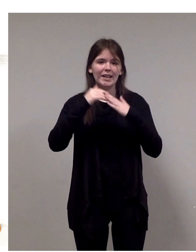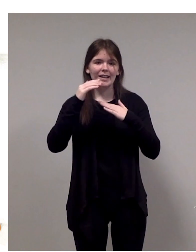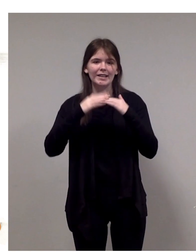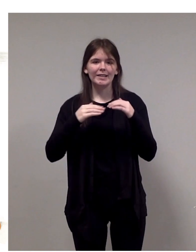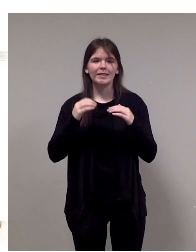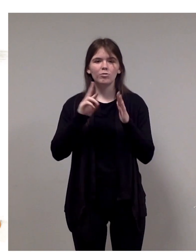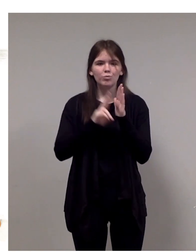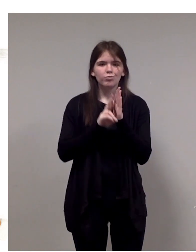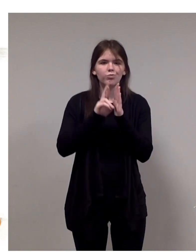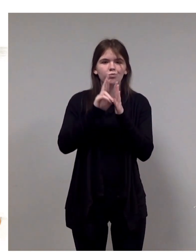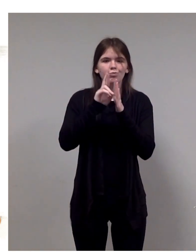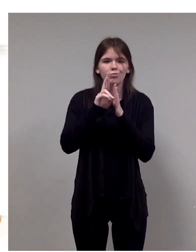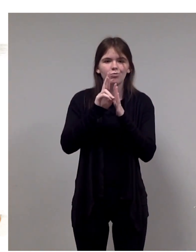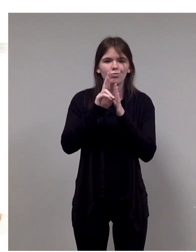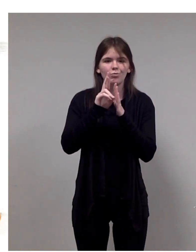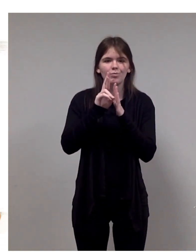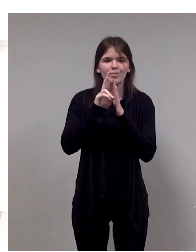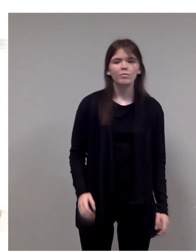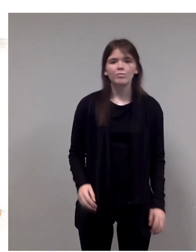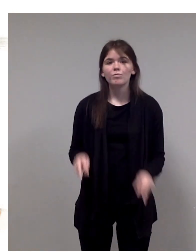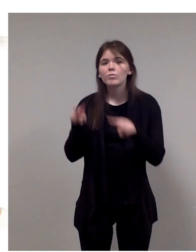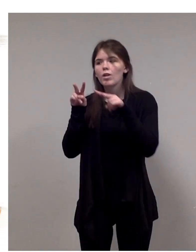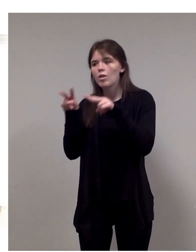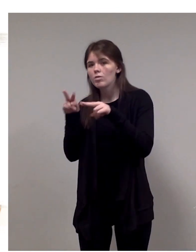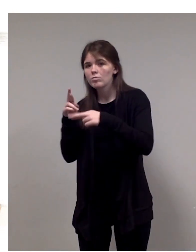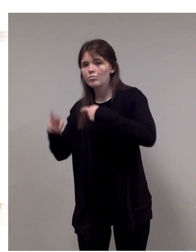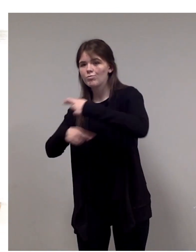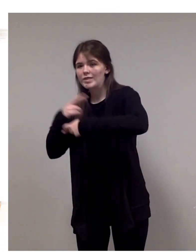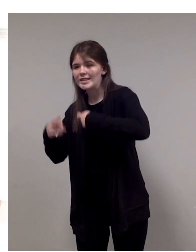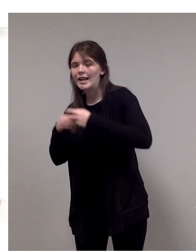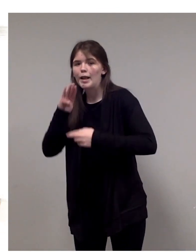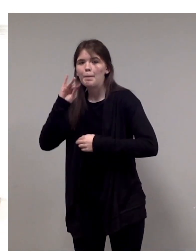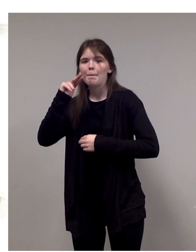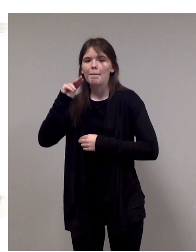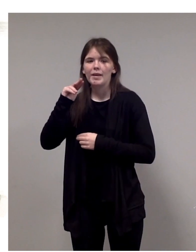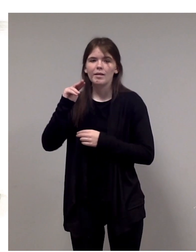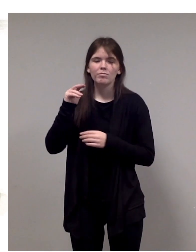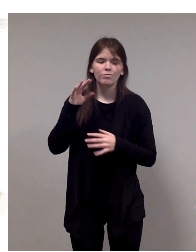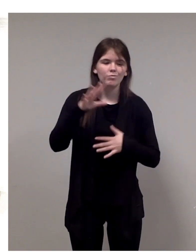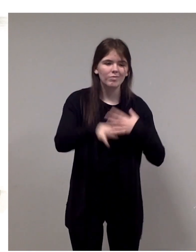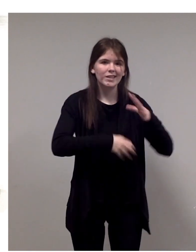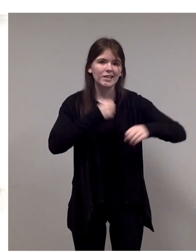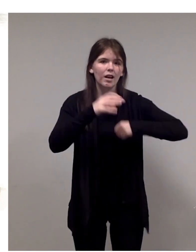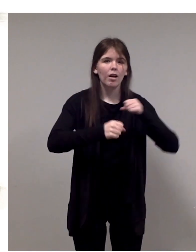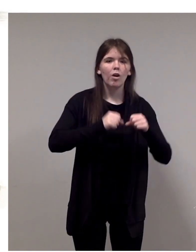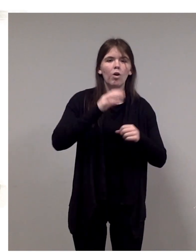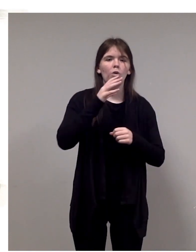She looks in the recycling bin, picks up old broken toys,